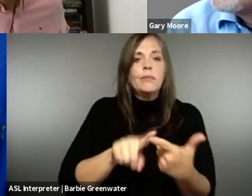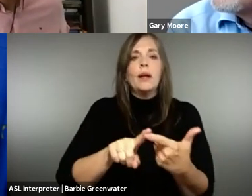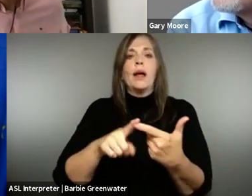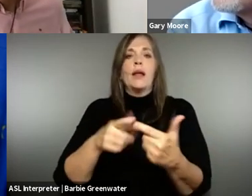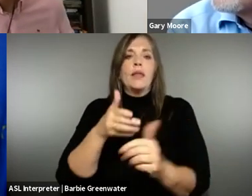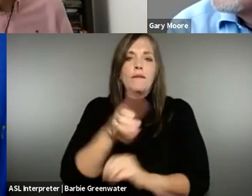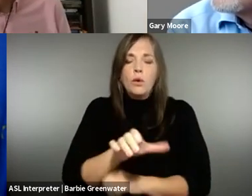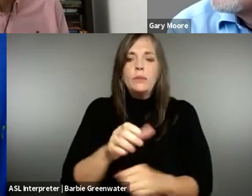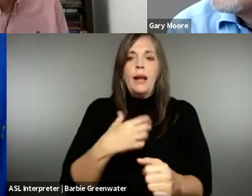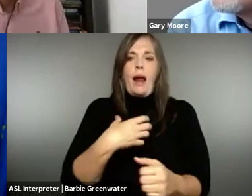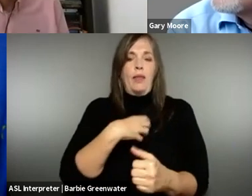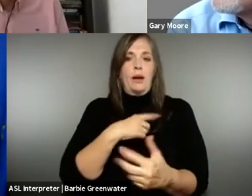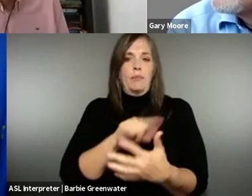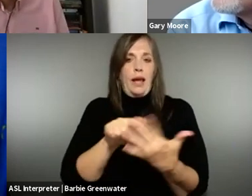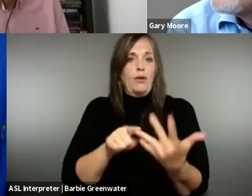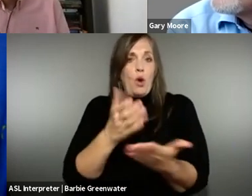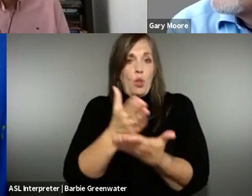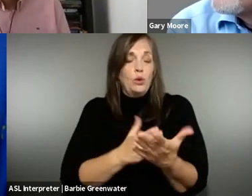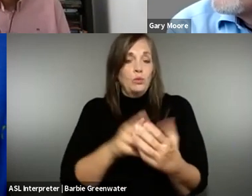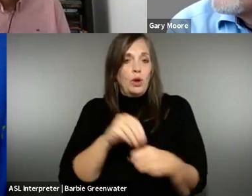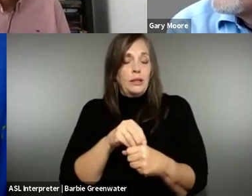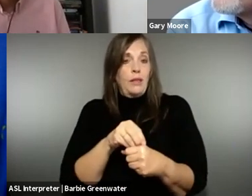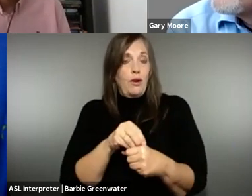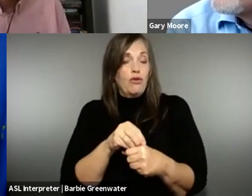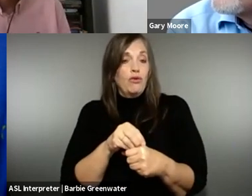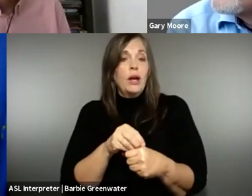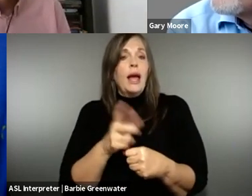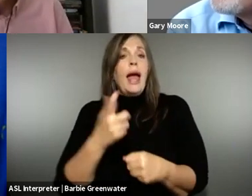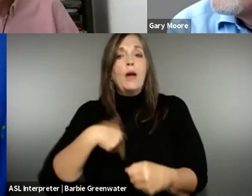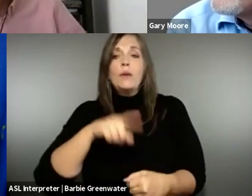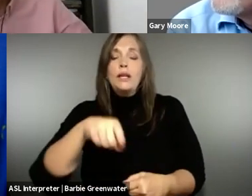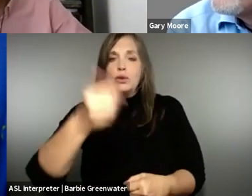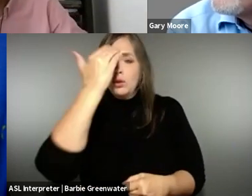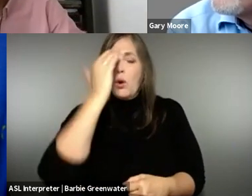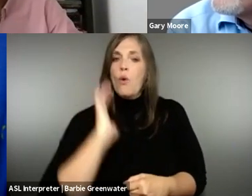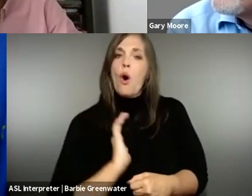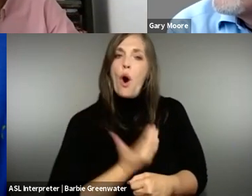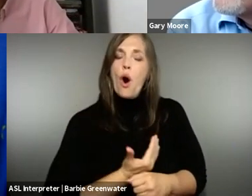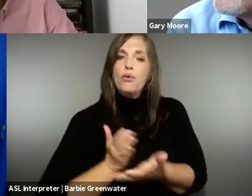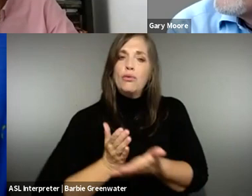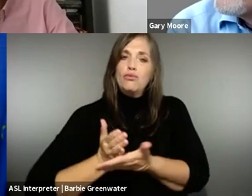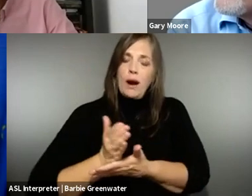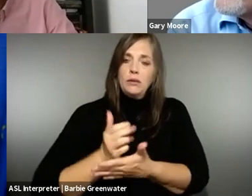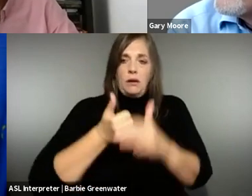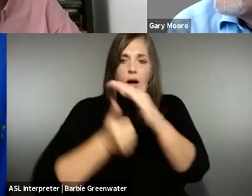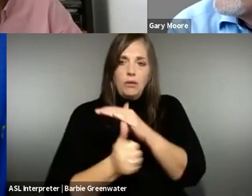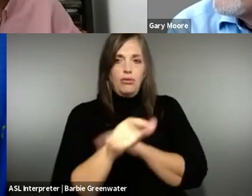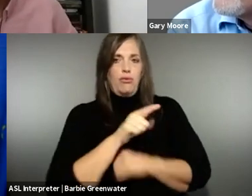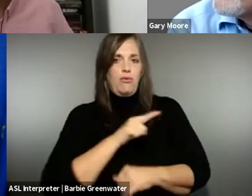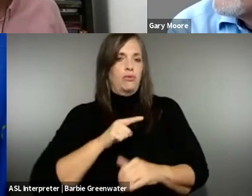the feedback mechanism, to use the enforcement mechanism, and the complaint mechanism. I mean, and really to know what